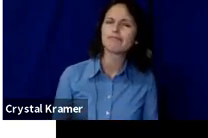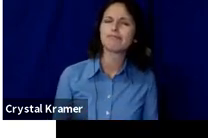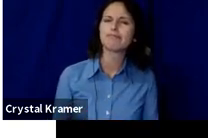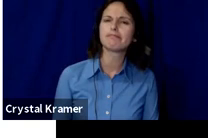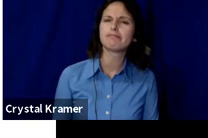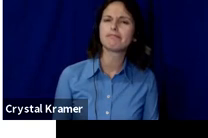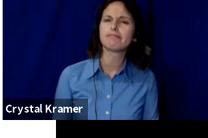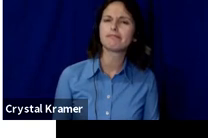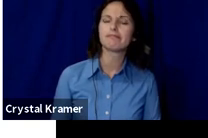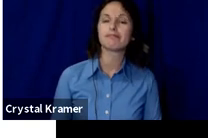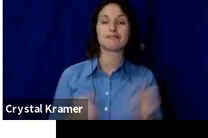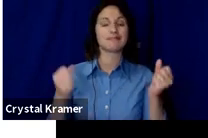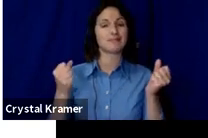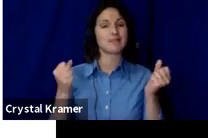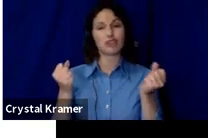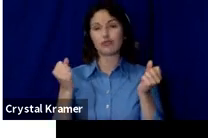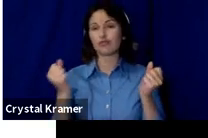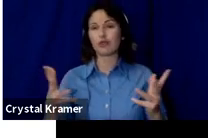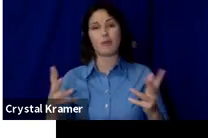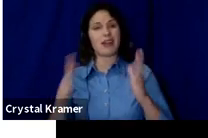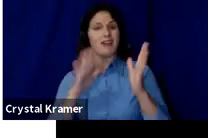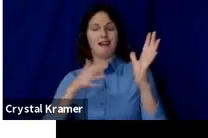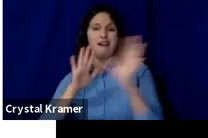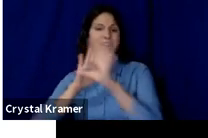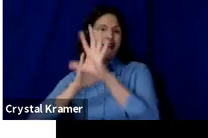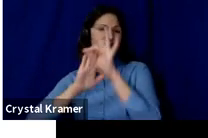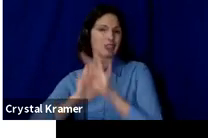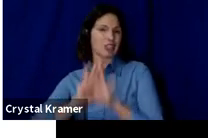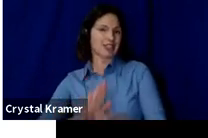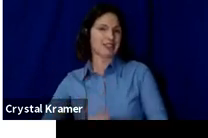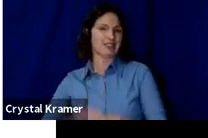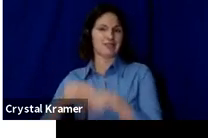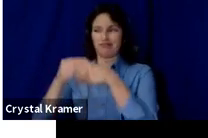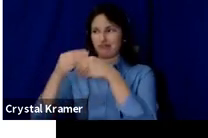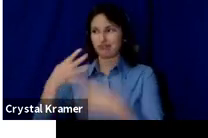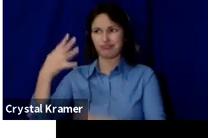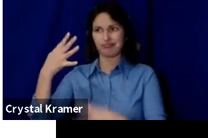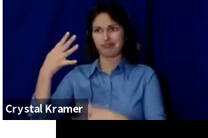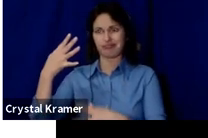With so many options on the market of which this is merely a sampling, it's best to actually